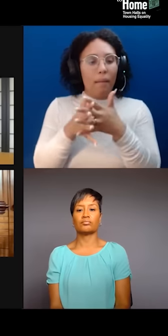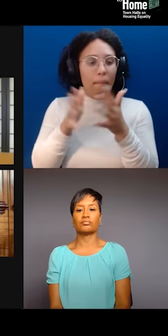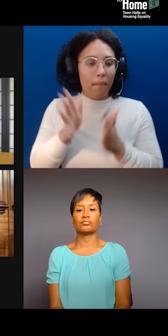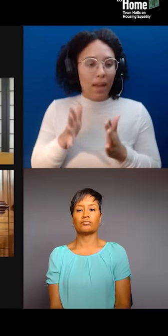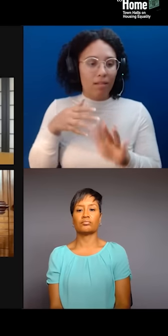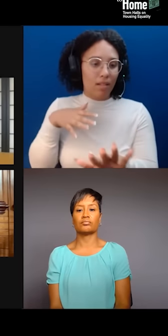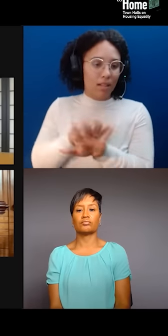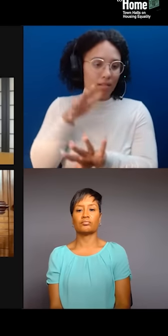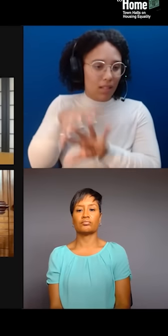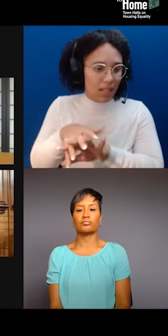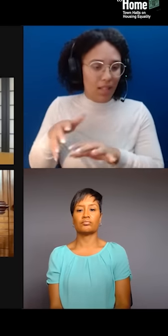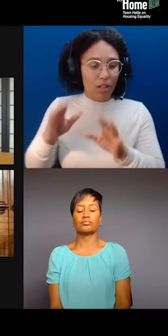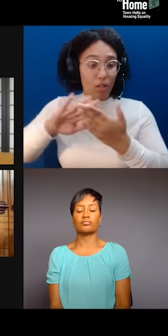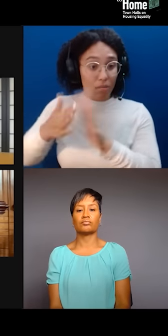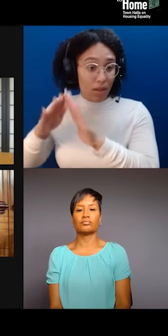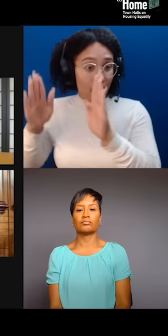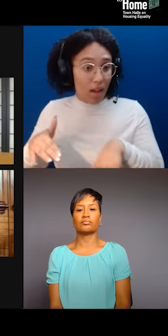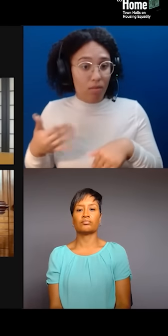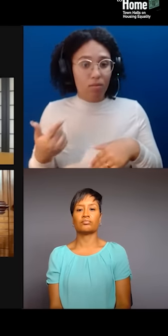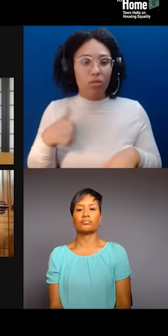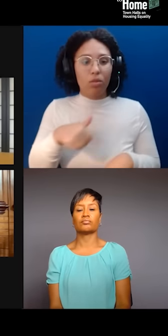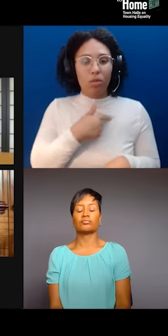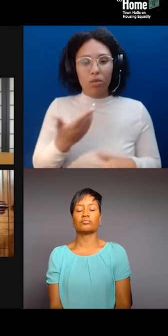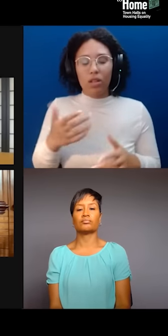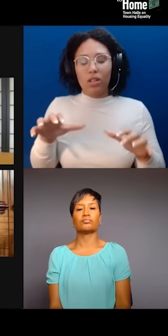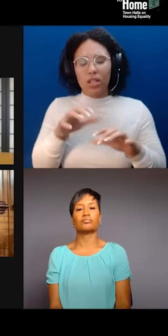folks in Bushwick, Mi Casa No Es Su Casa, a bunch of folks who are doing this work